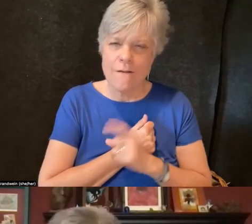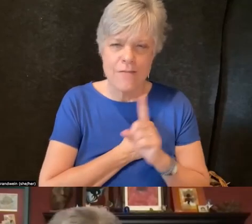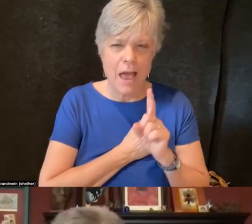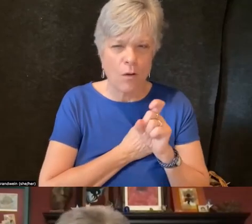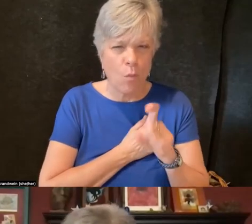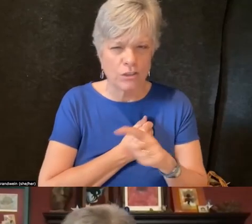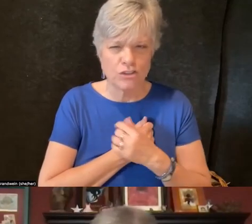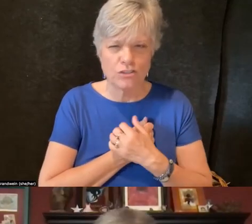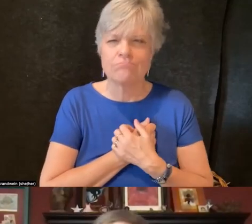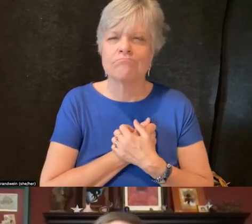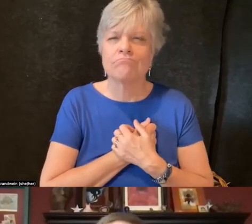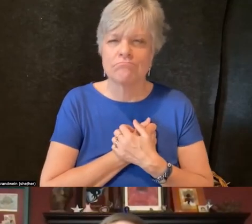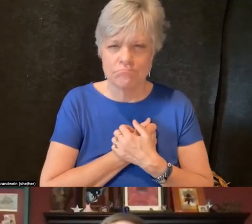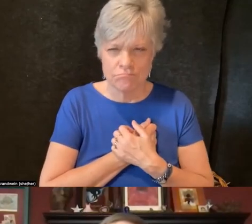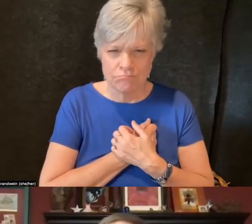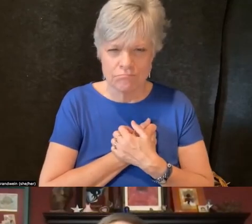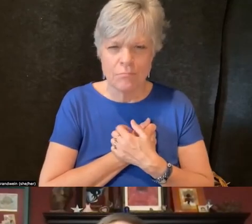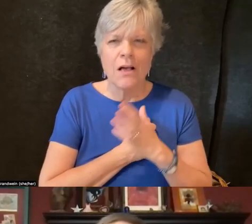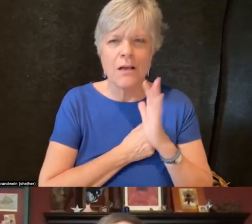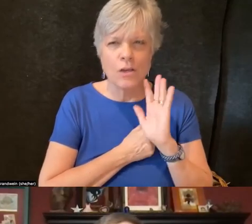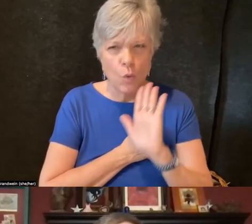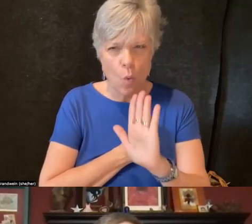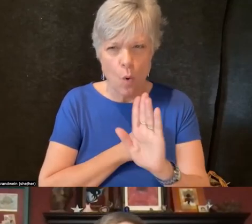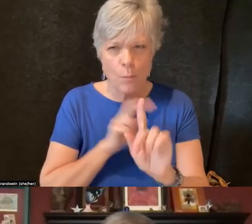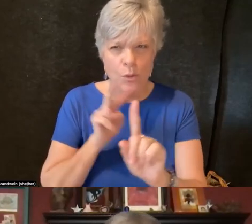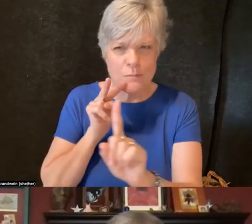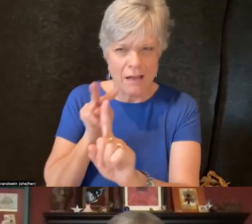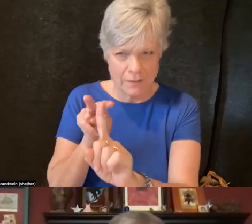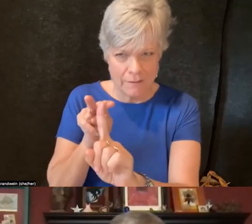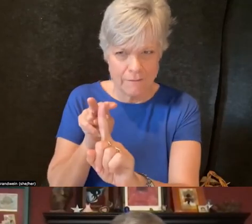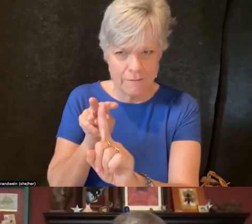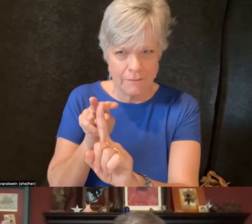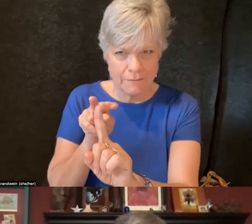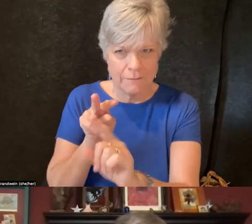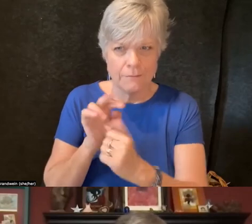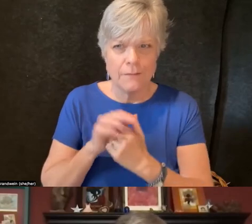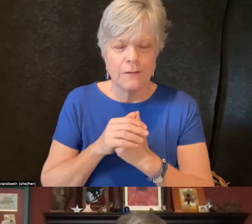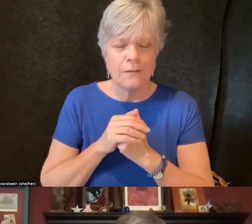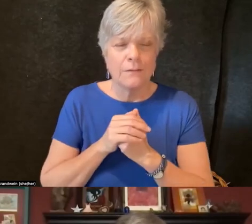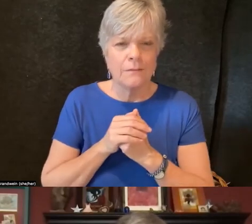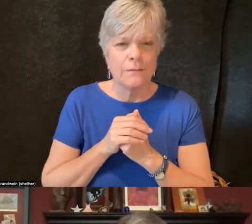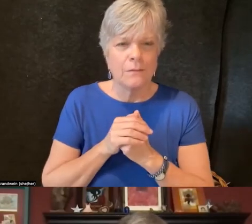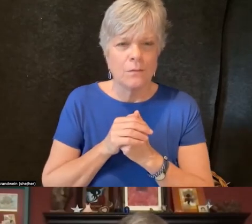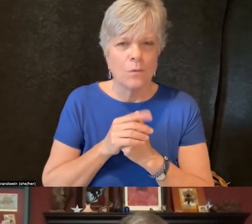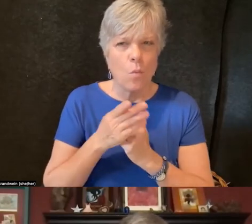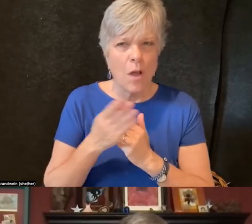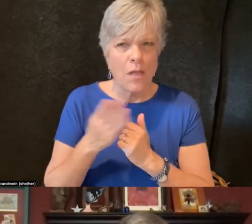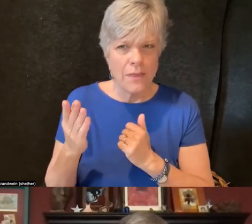and that perspective you just shared and brought up. I think one thing that we are trying to do is